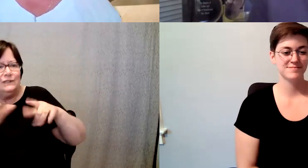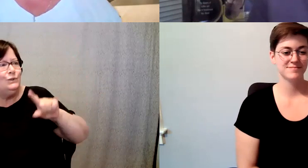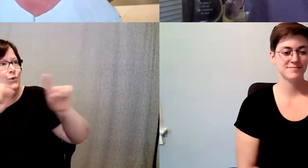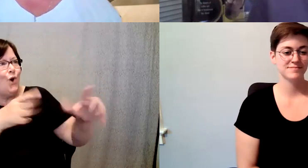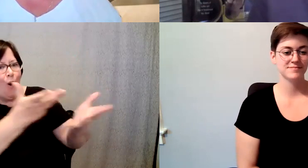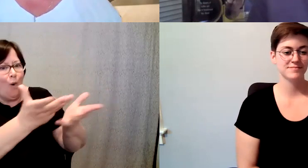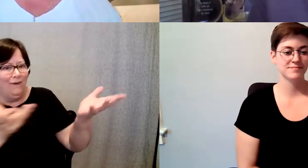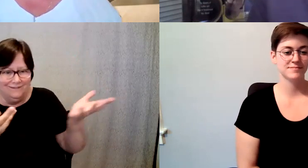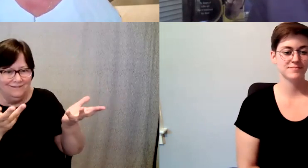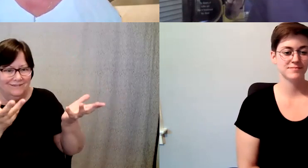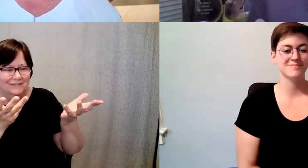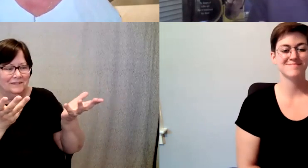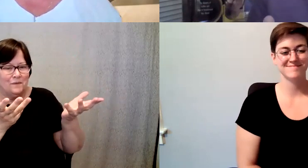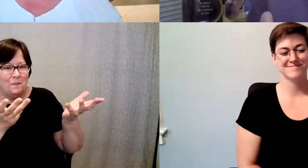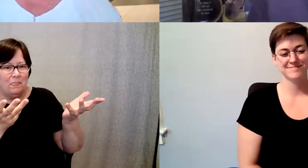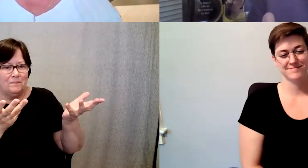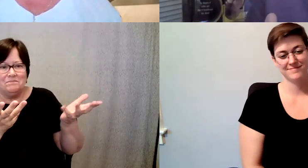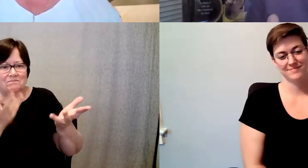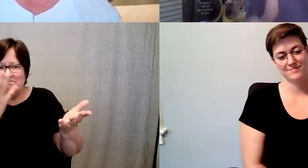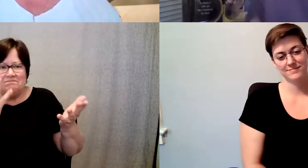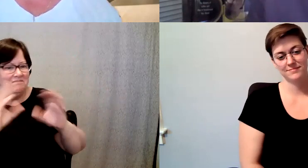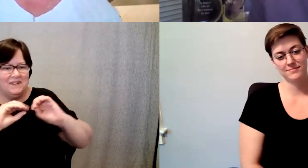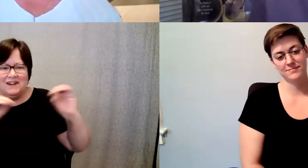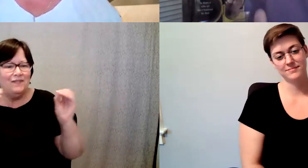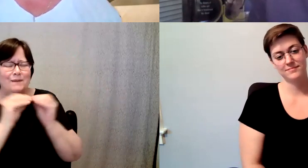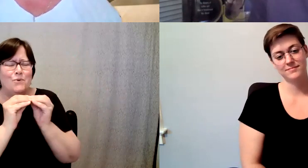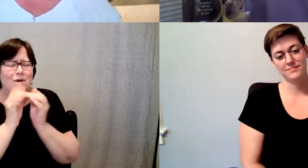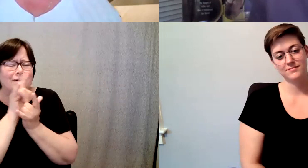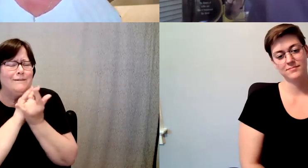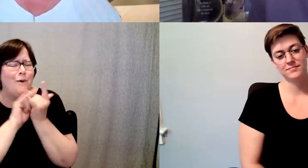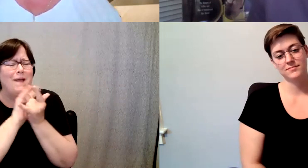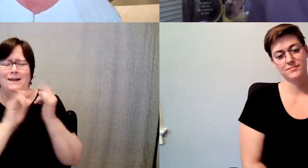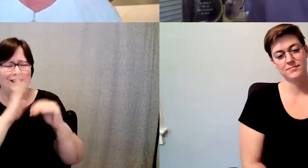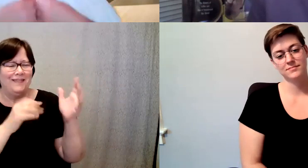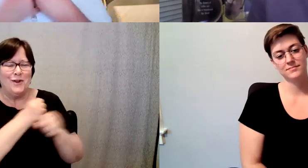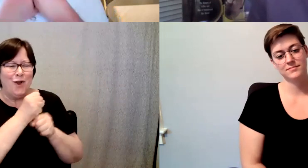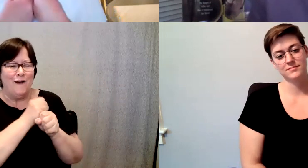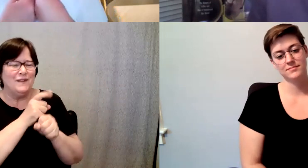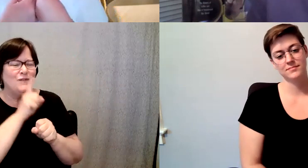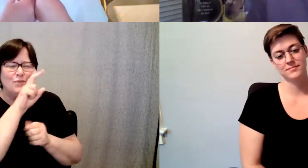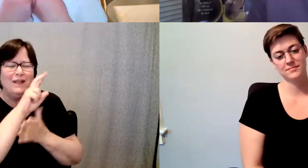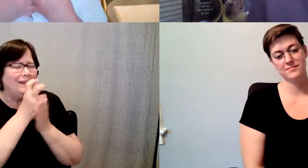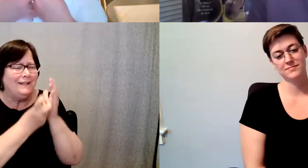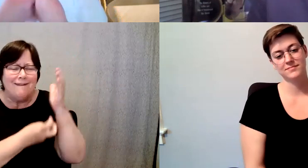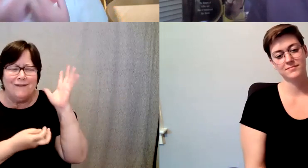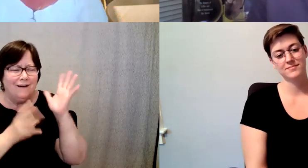D. Major Cohen: there's probably nothing more romantic than coffee when you really dig in to that as a.